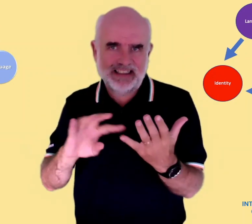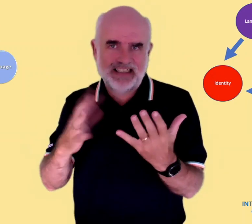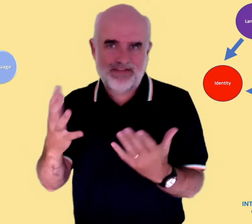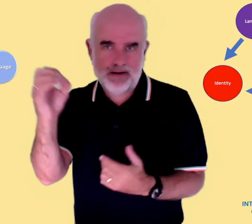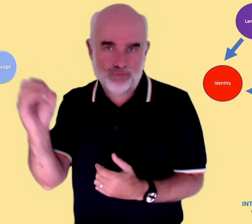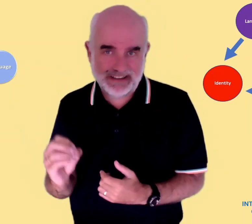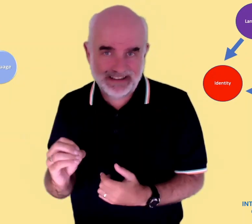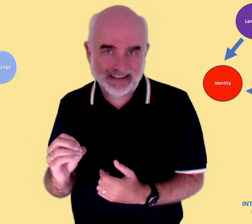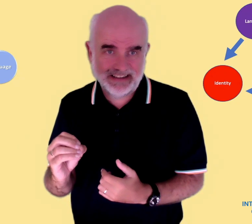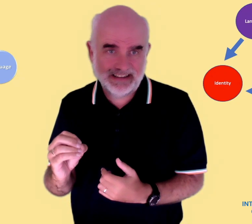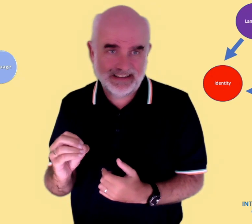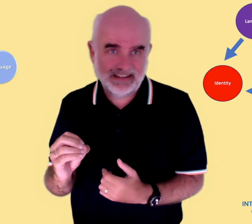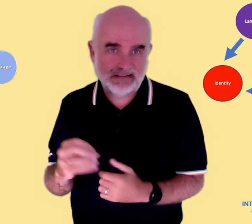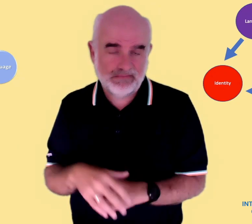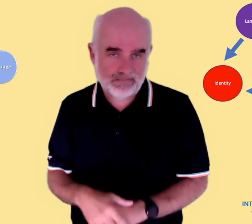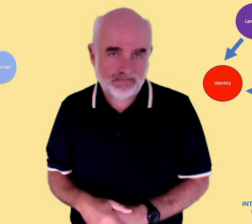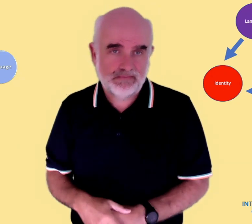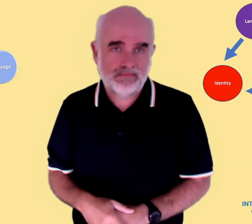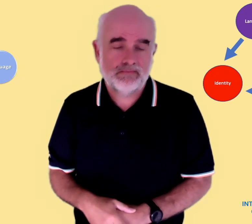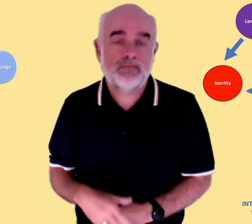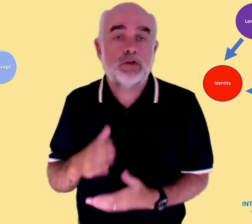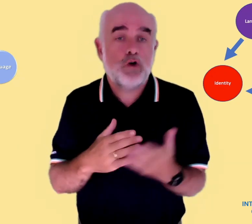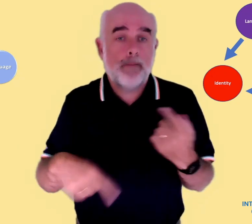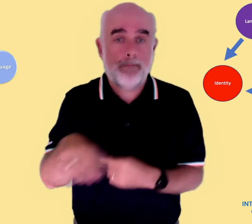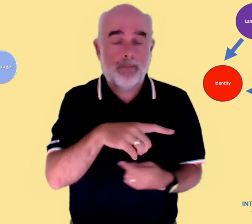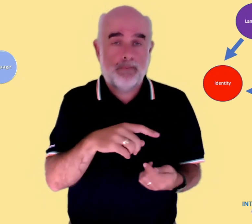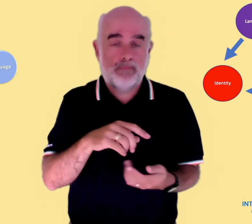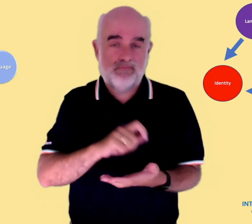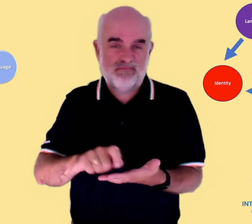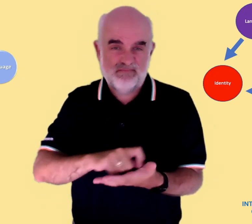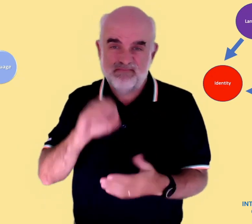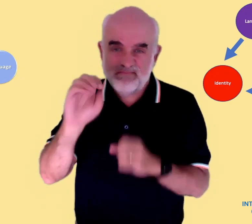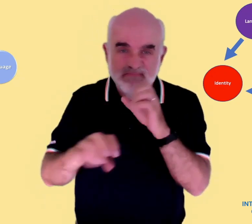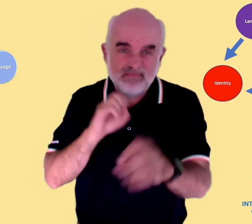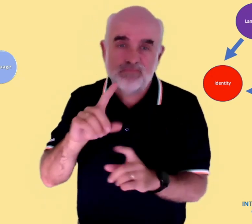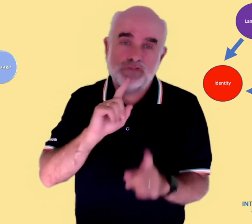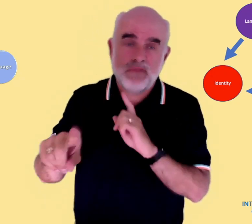were high percentages in agreement, about 90-95%. The next statement was "I am comfortable with the